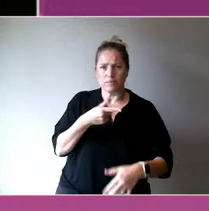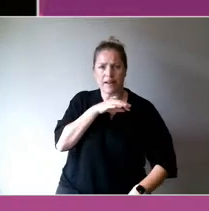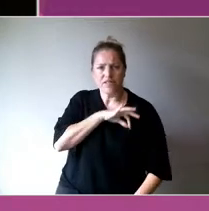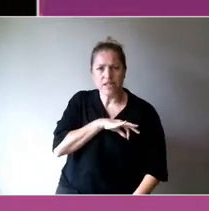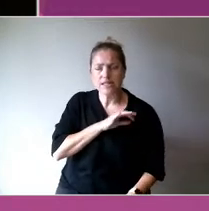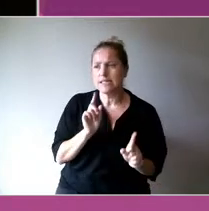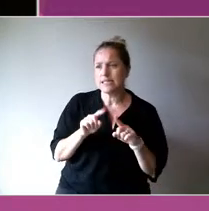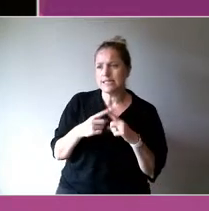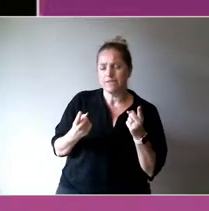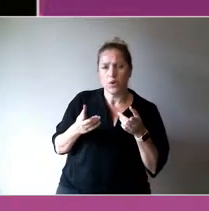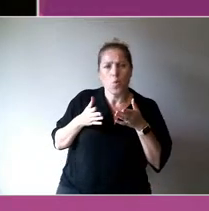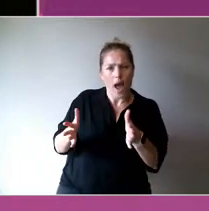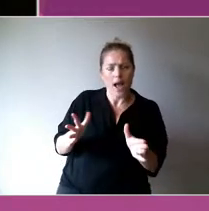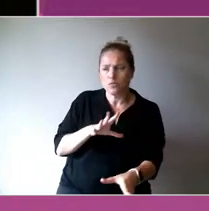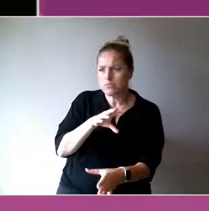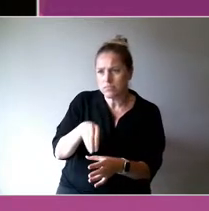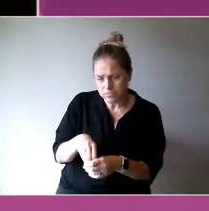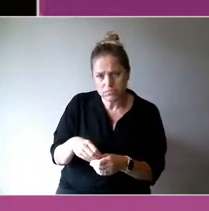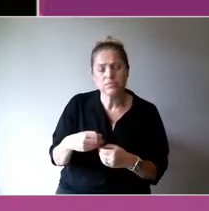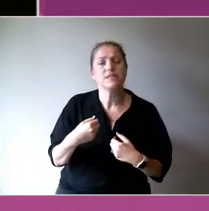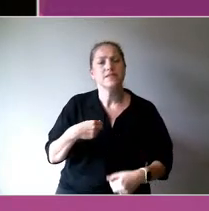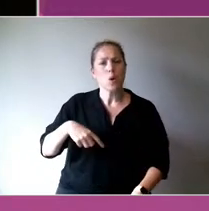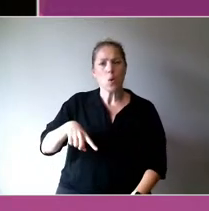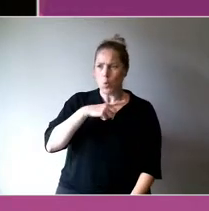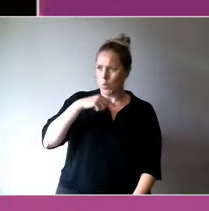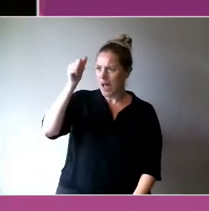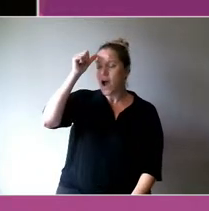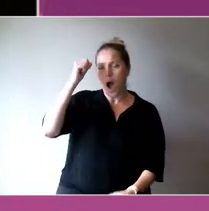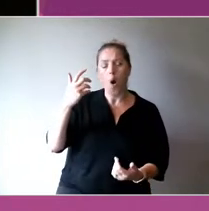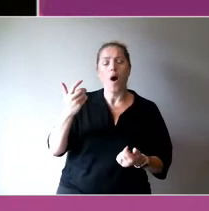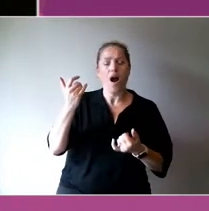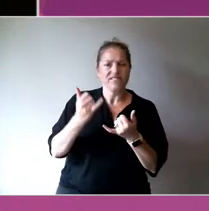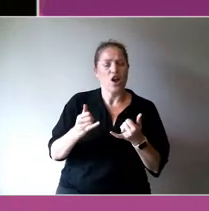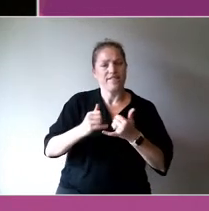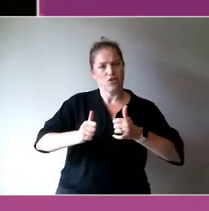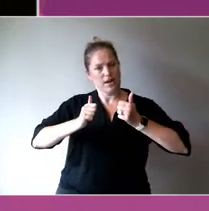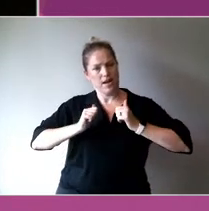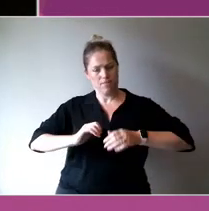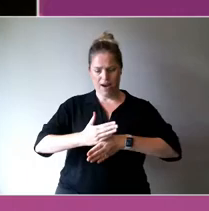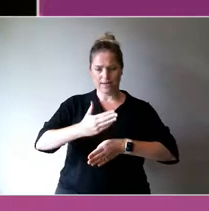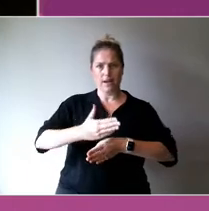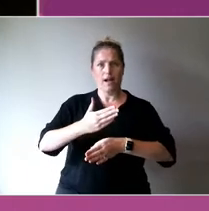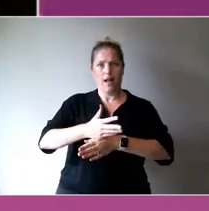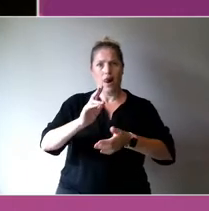there's a role, a very practical role that arts plays in empowering people and making